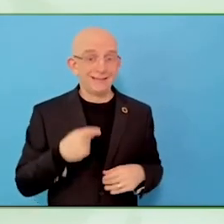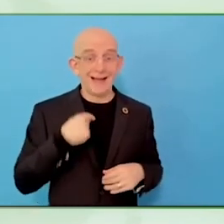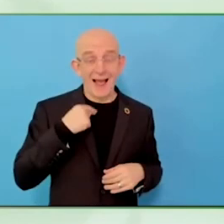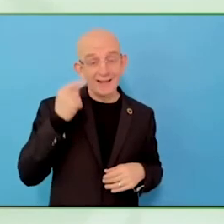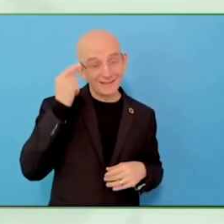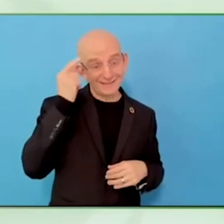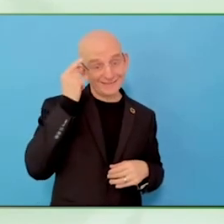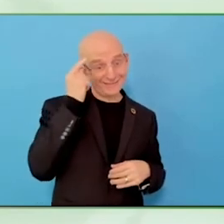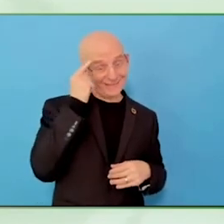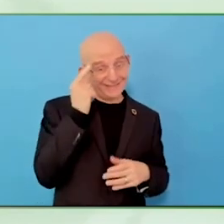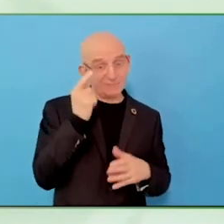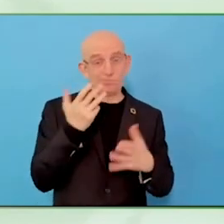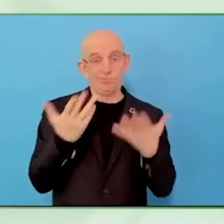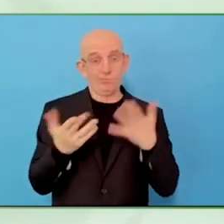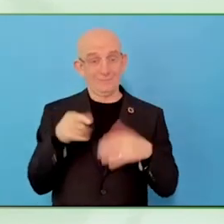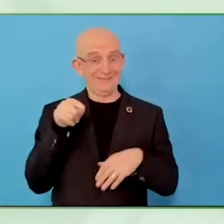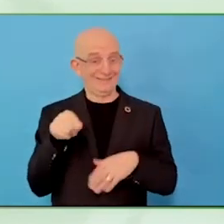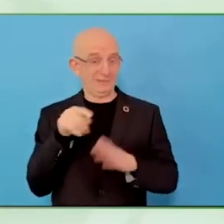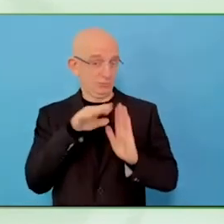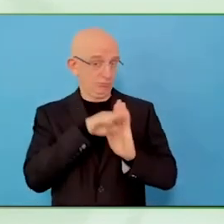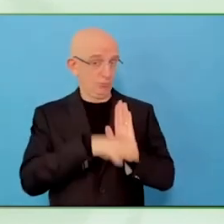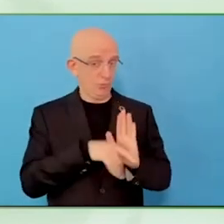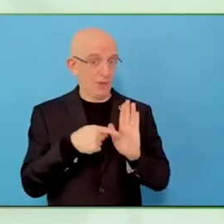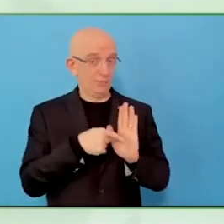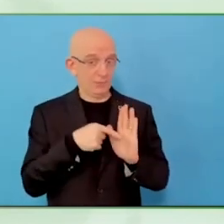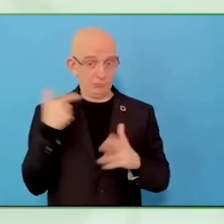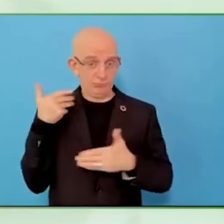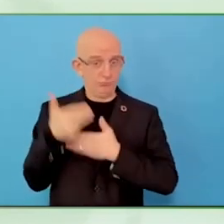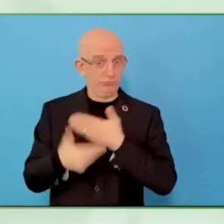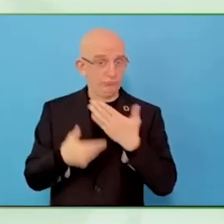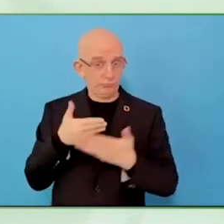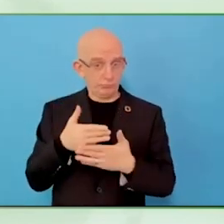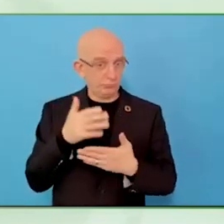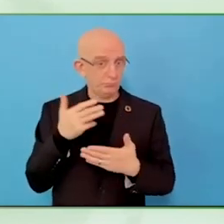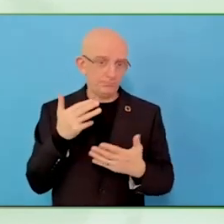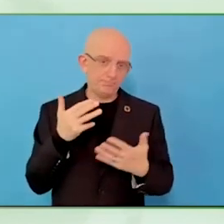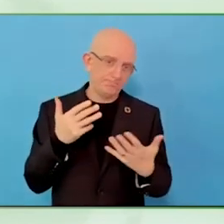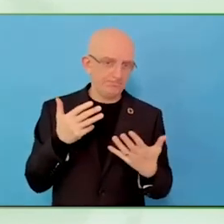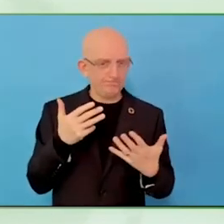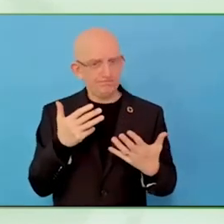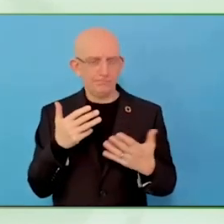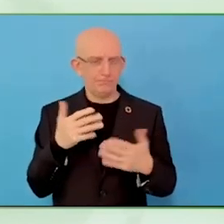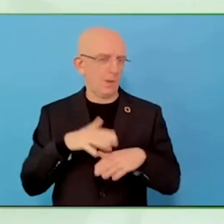with psychosocial disabilities, I do not know how to help him succeed